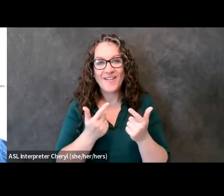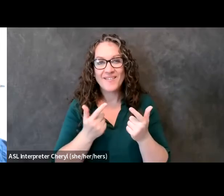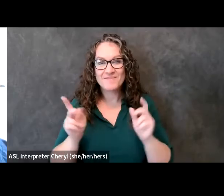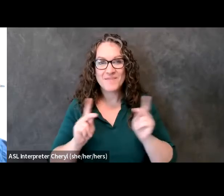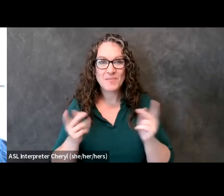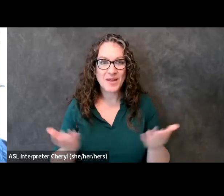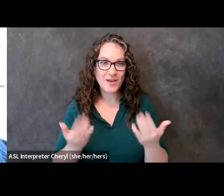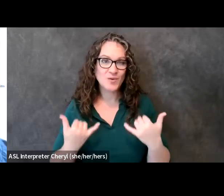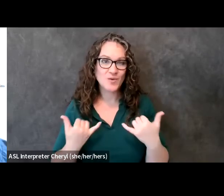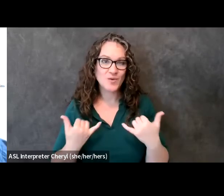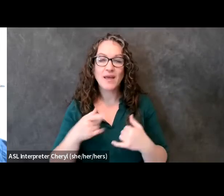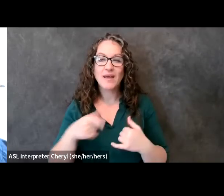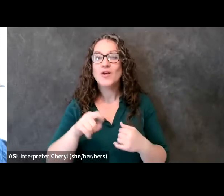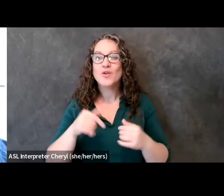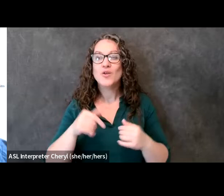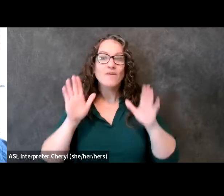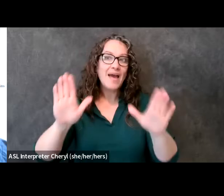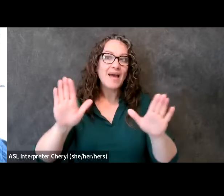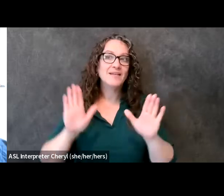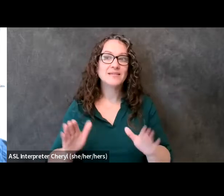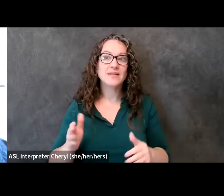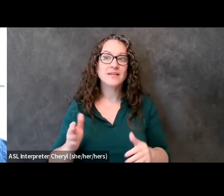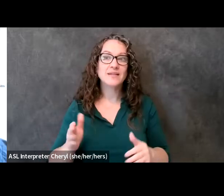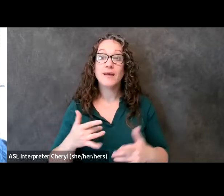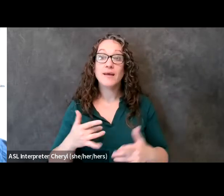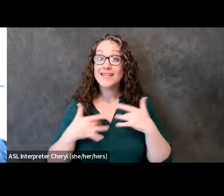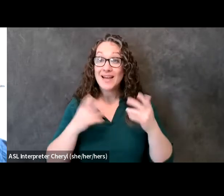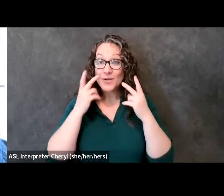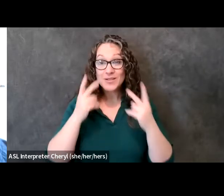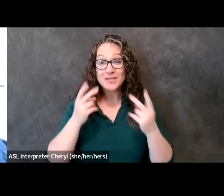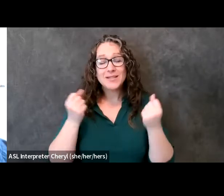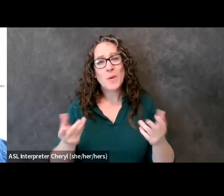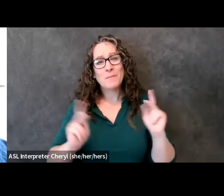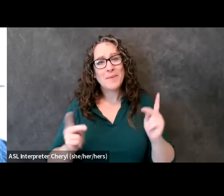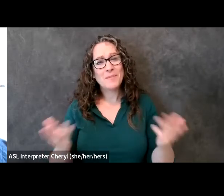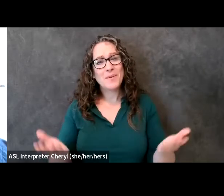guys have been fantastic i'm so excited to see so many people here with us today i also saw a